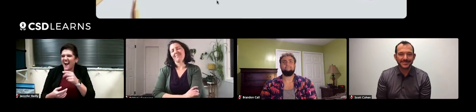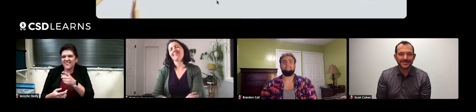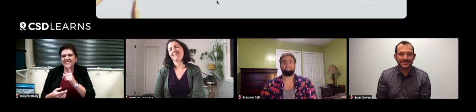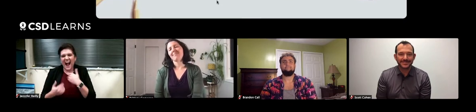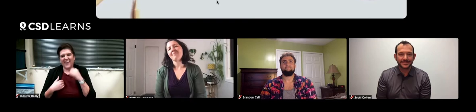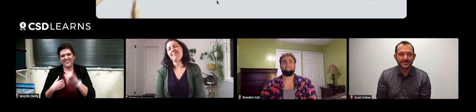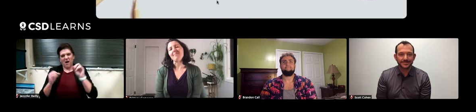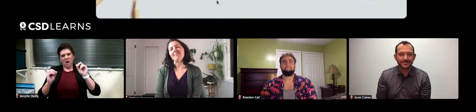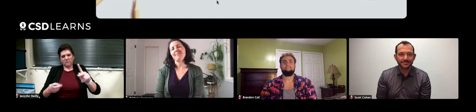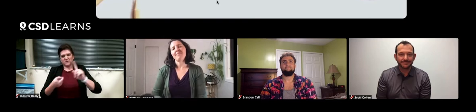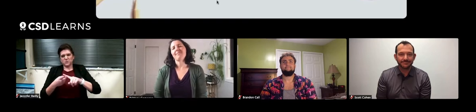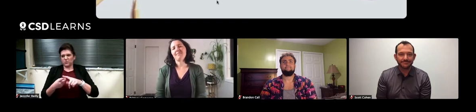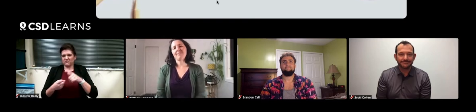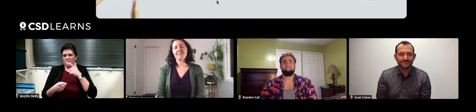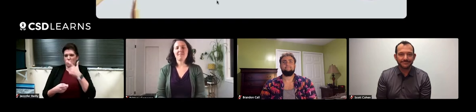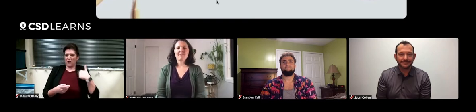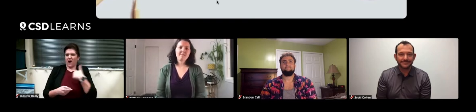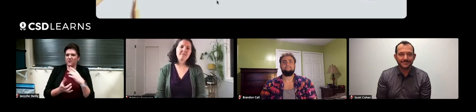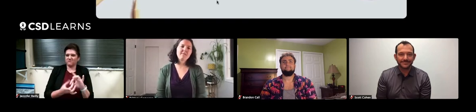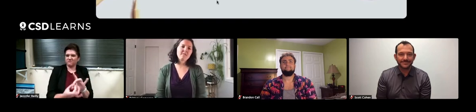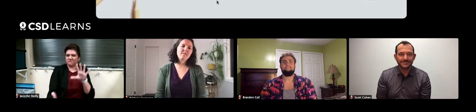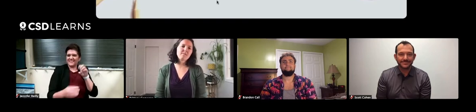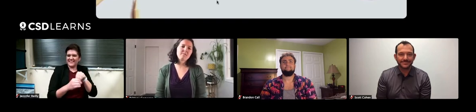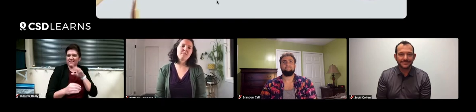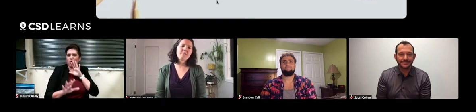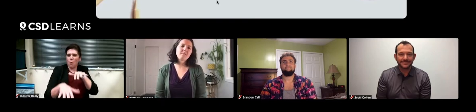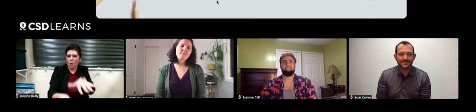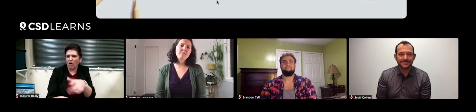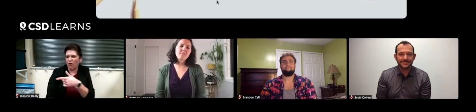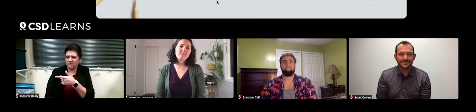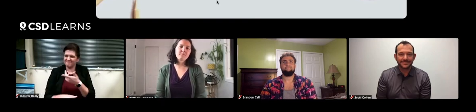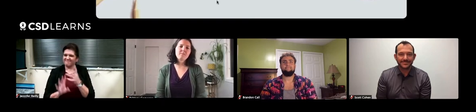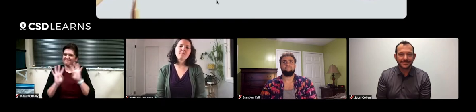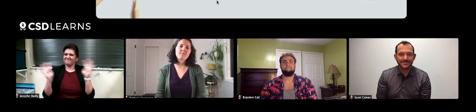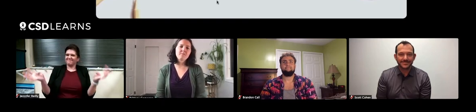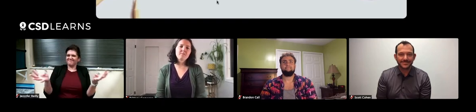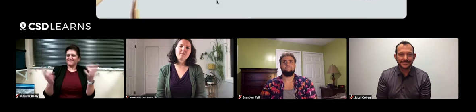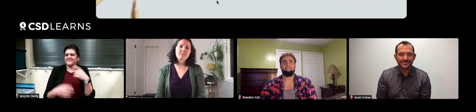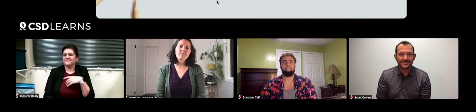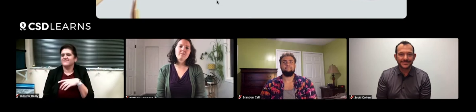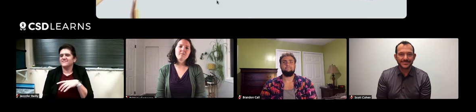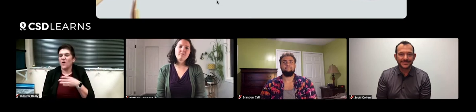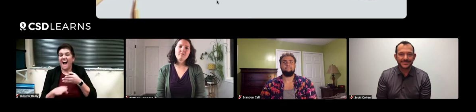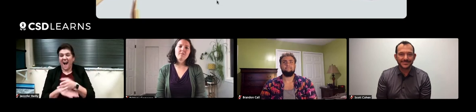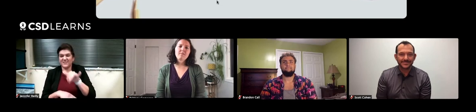Just thinking about him having this opportunity to see us release these sea turtles into the water, it was such a wonderful experience.